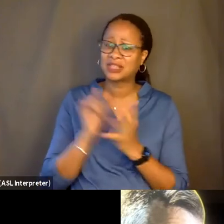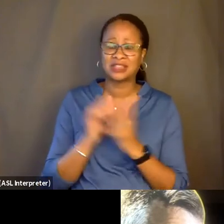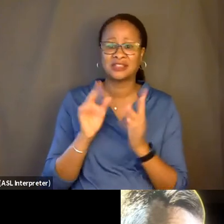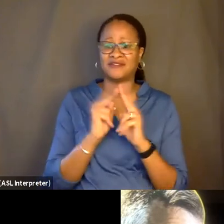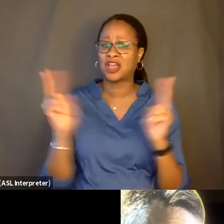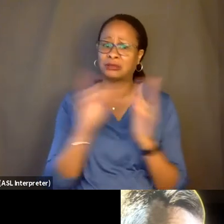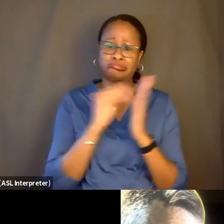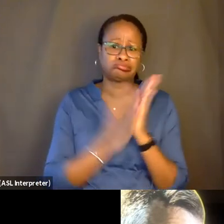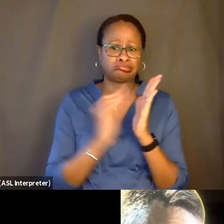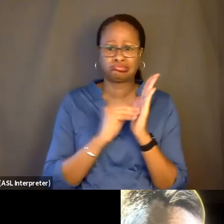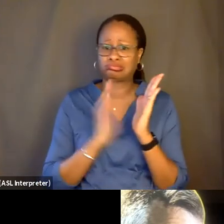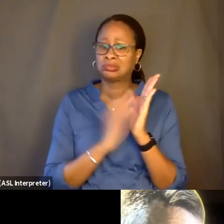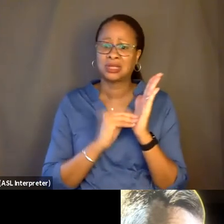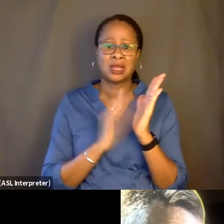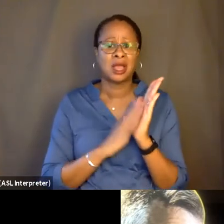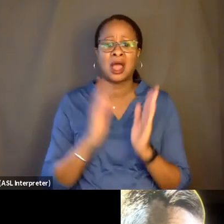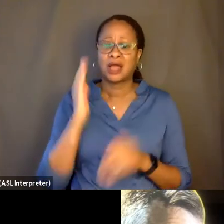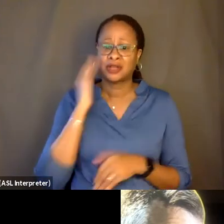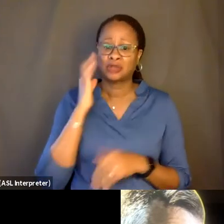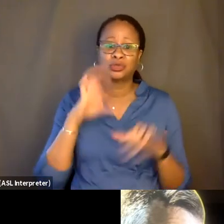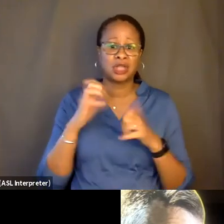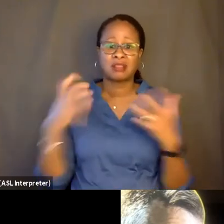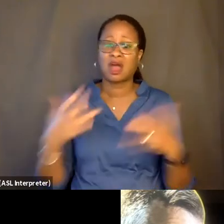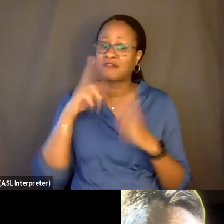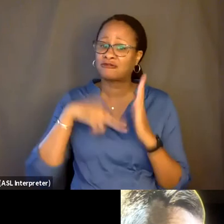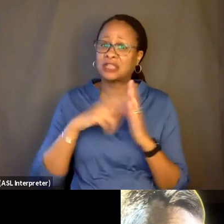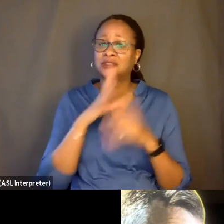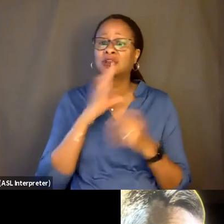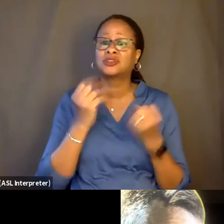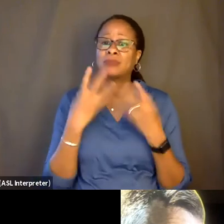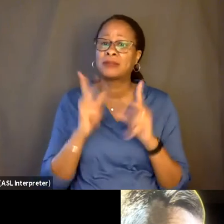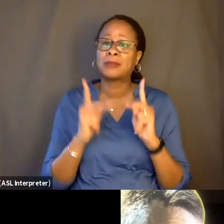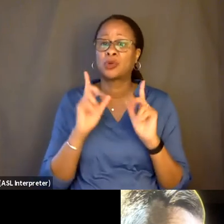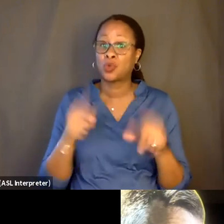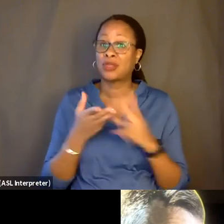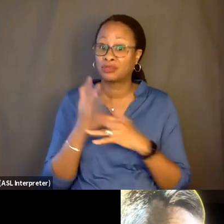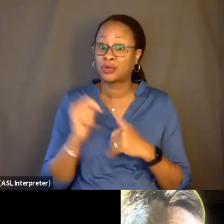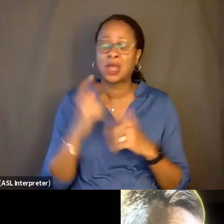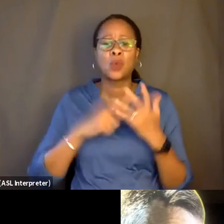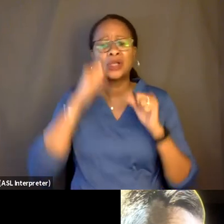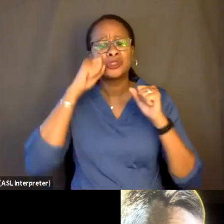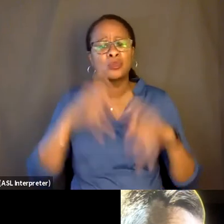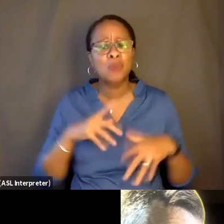I'm sure you did a lot of reading. You probably talked to people who had been through it. What surprised you given that you, I'm sure,